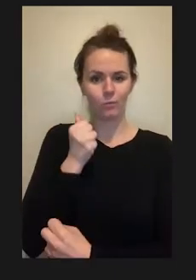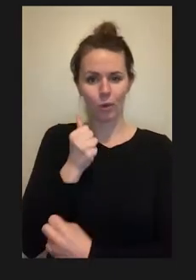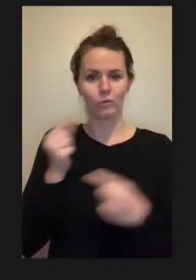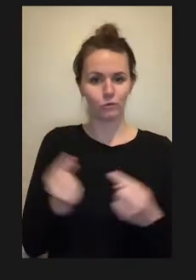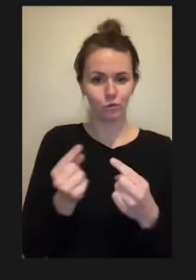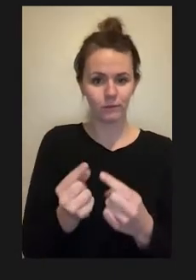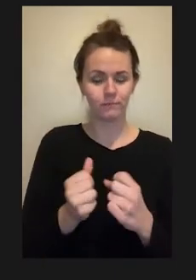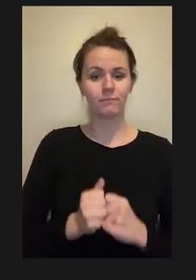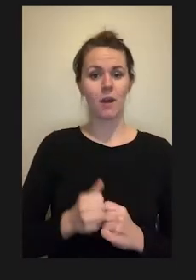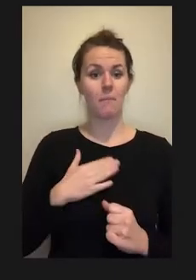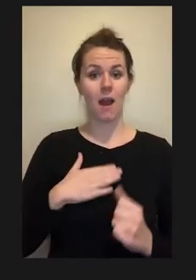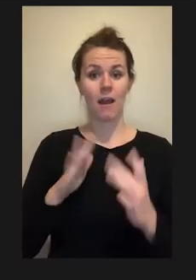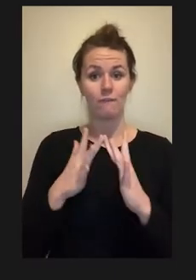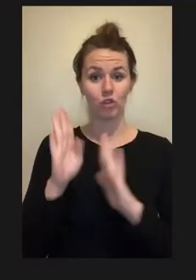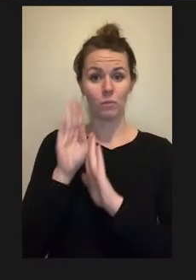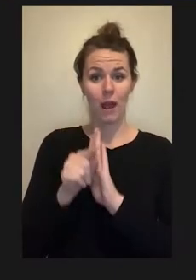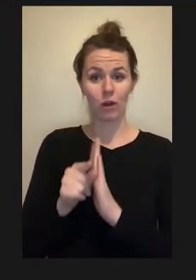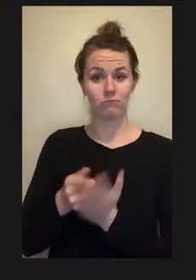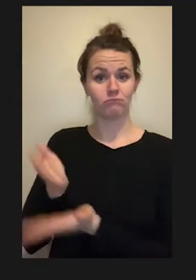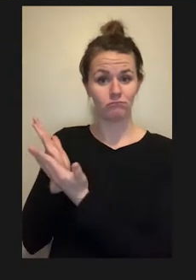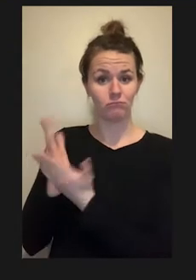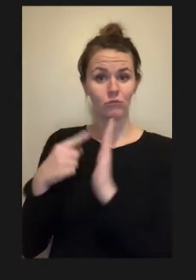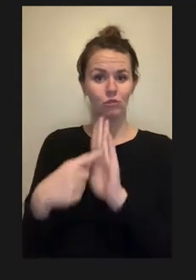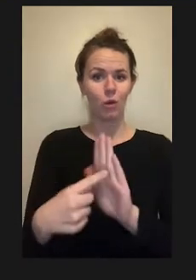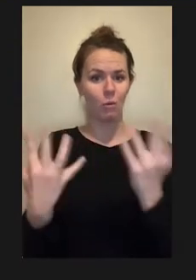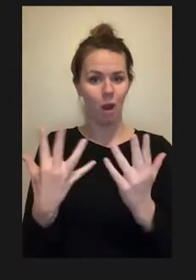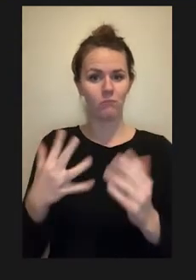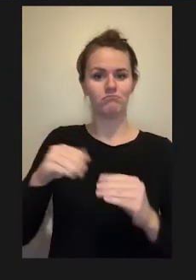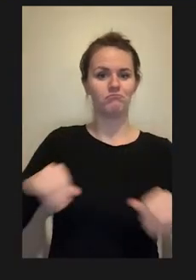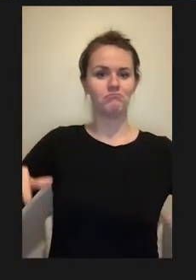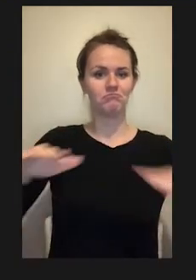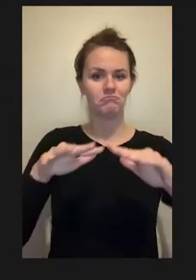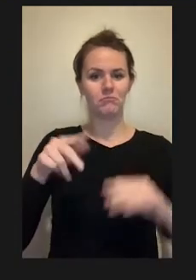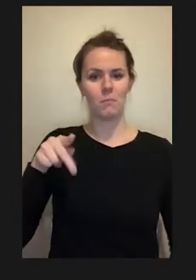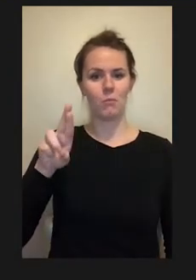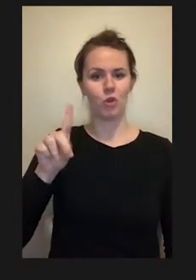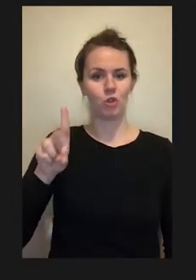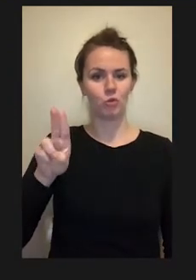shows the Purdue campus. Itis my pleasure to talk to you about the lessons learned